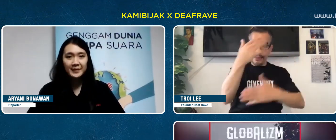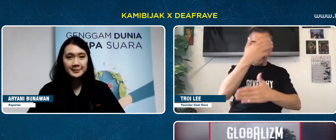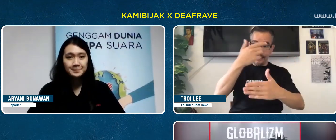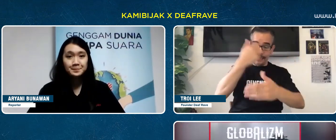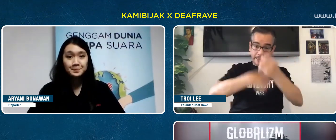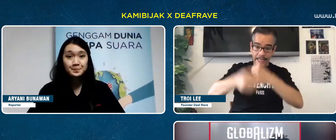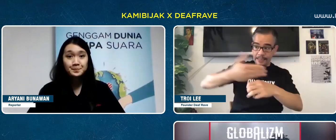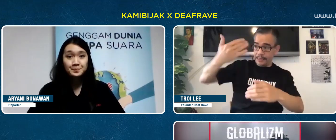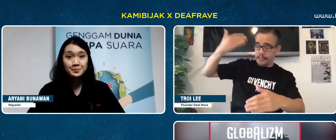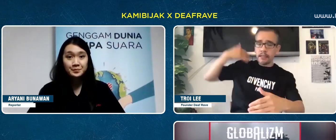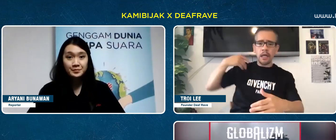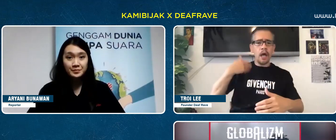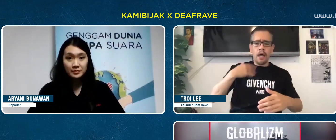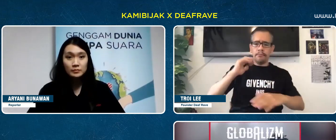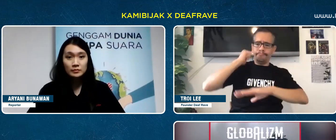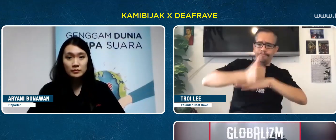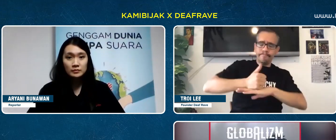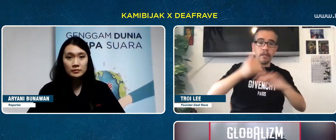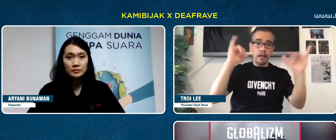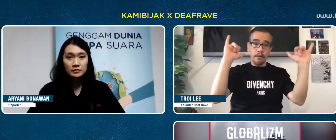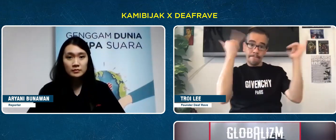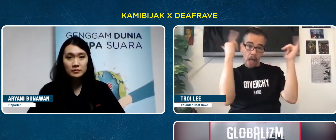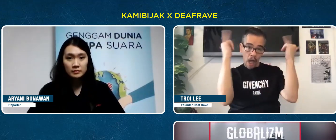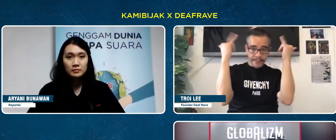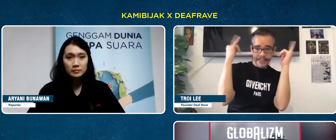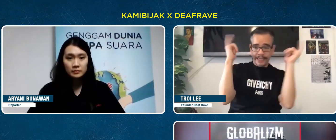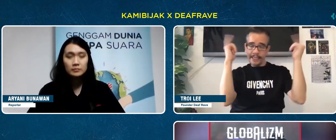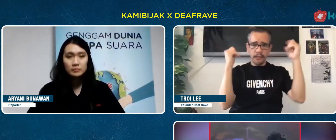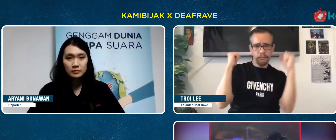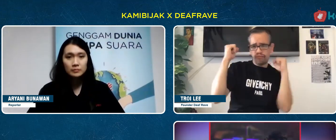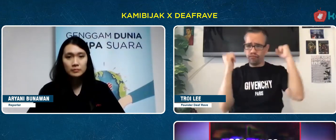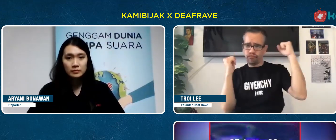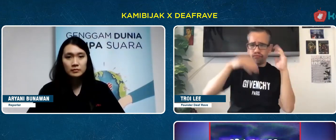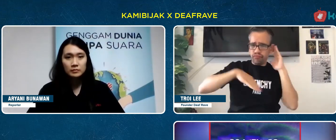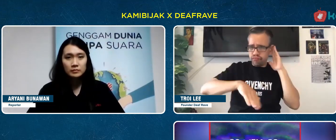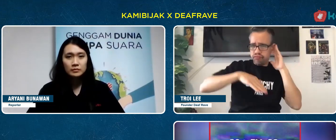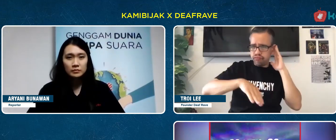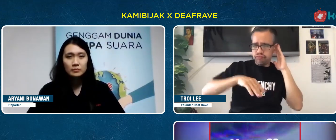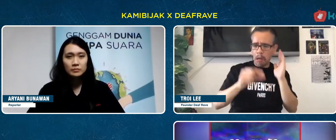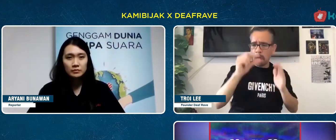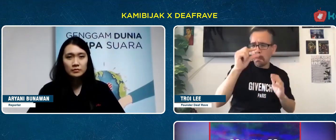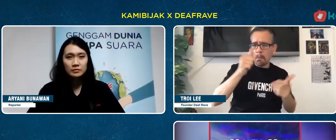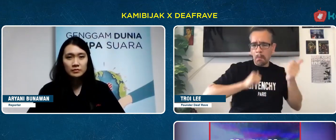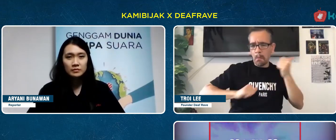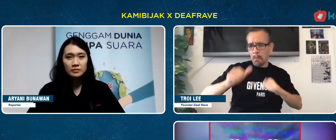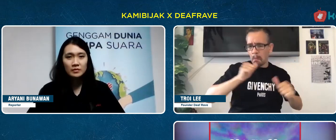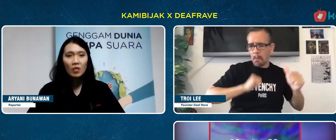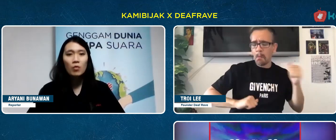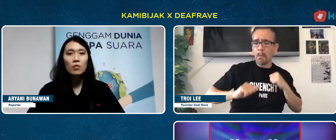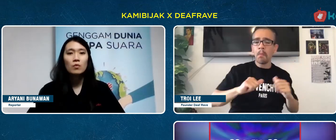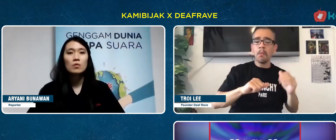17 years ago when I was a DJ and wrestle in the world of music.